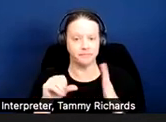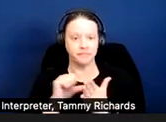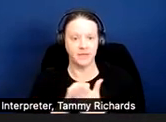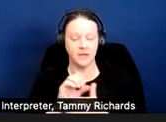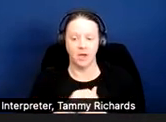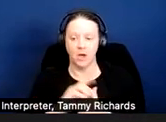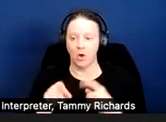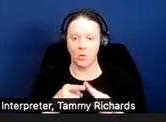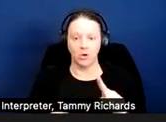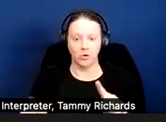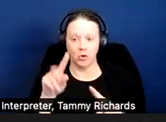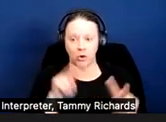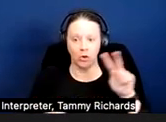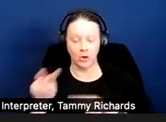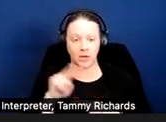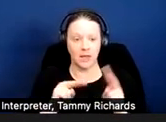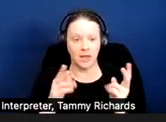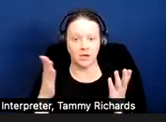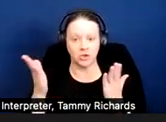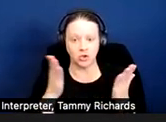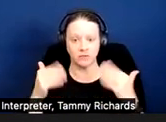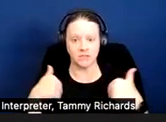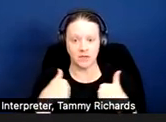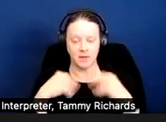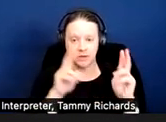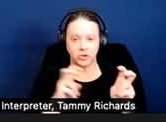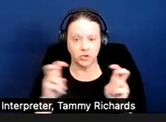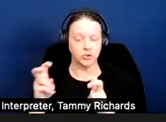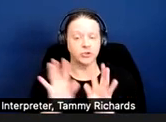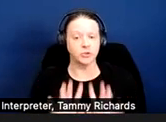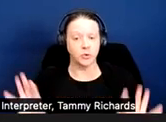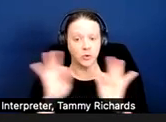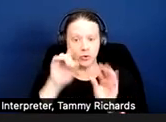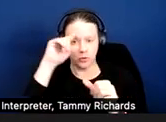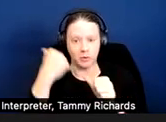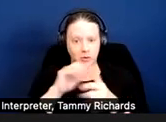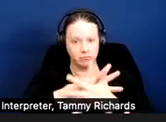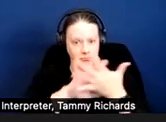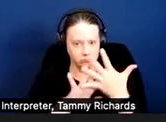When you're looking at service animal issues, it's important to remember a couple of things.